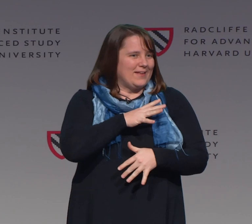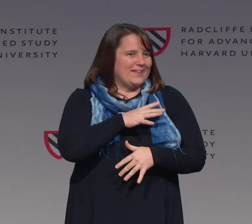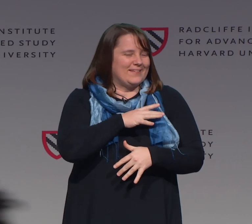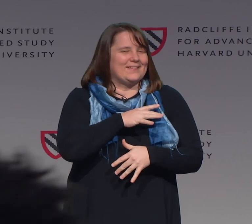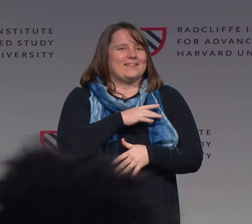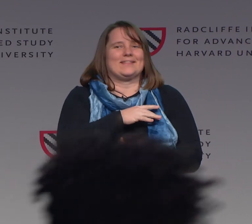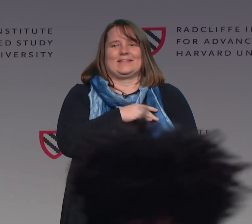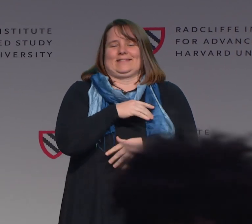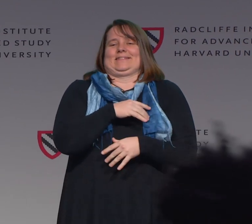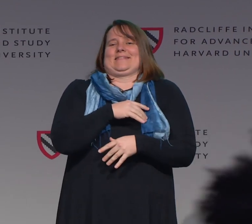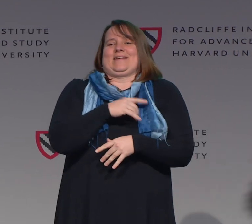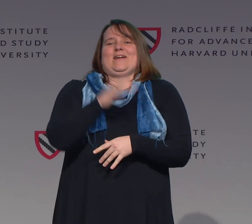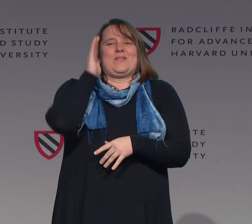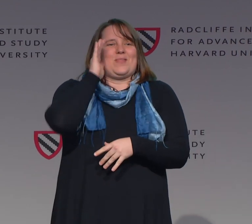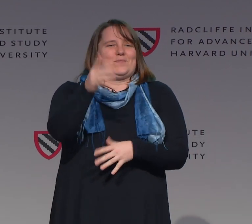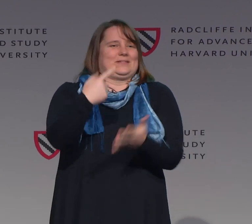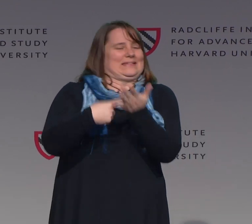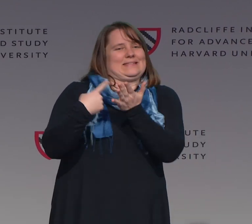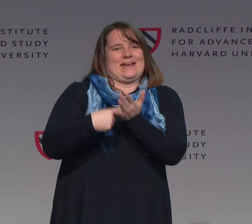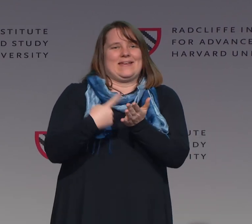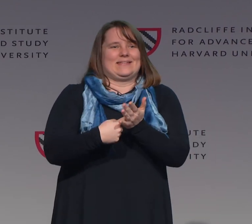Both these ladies are brilliant and we're